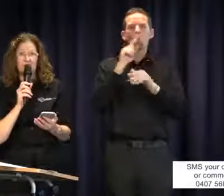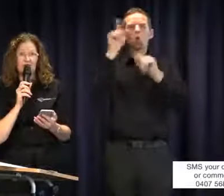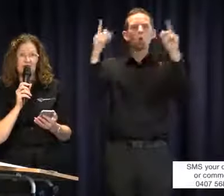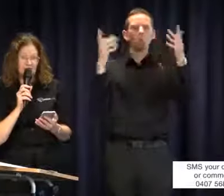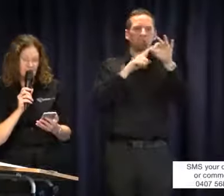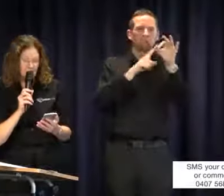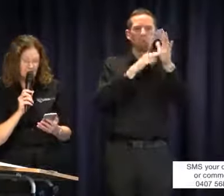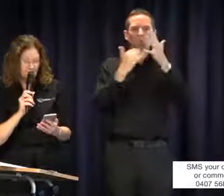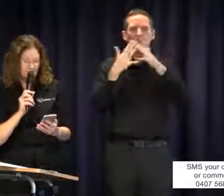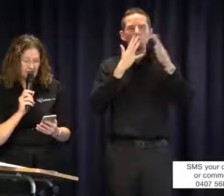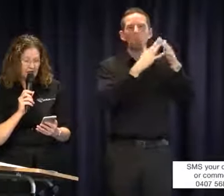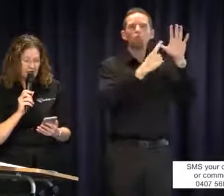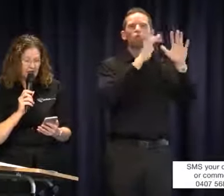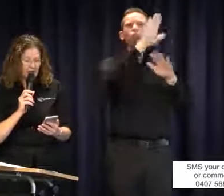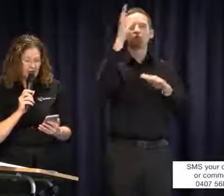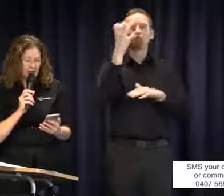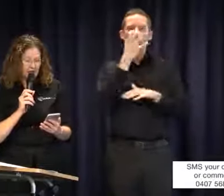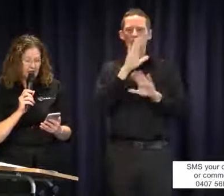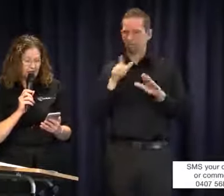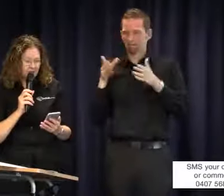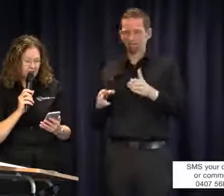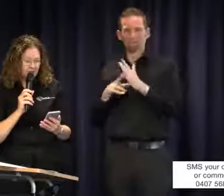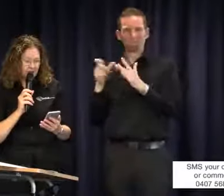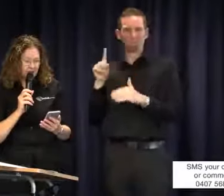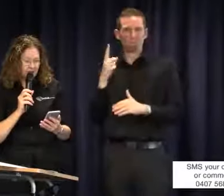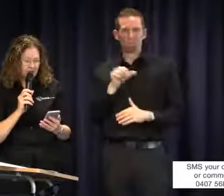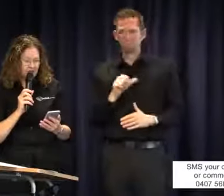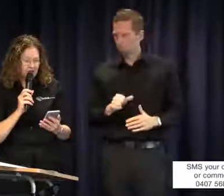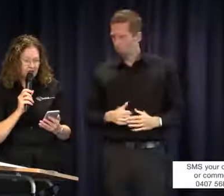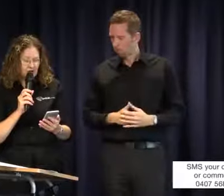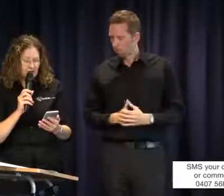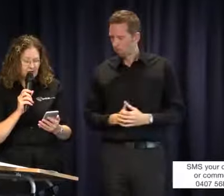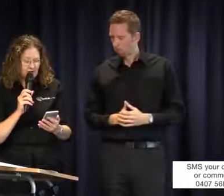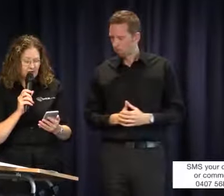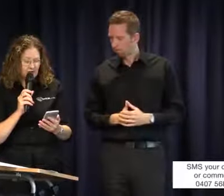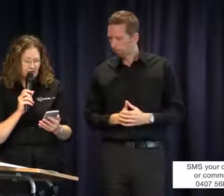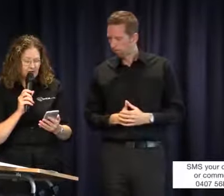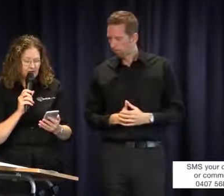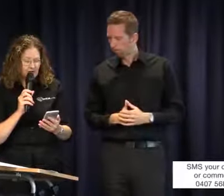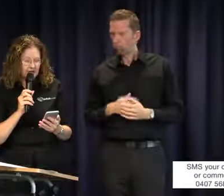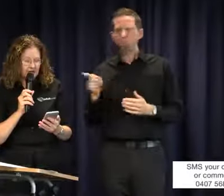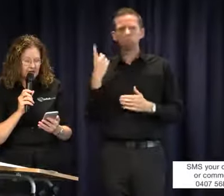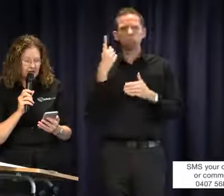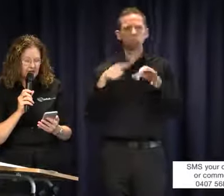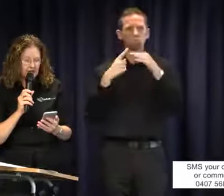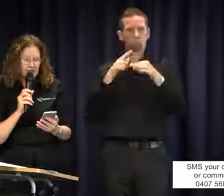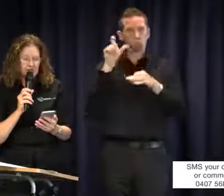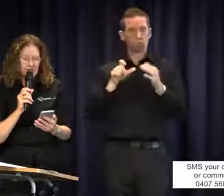out there in live stream land. Just a comment from a parent here in Victoria: questions